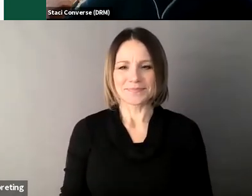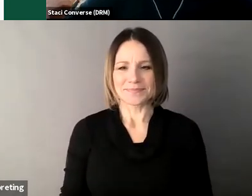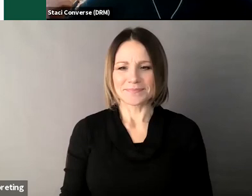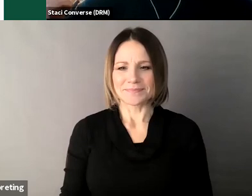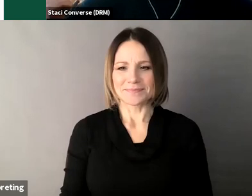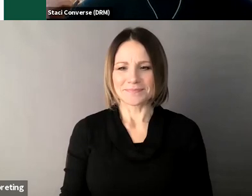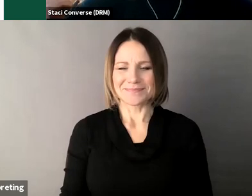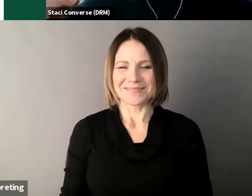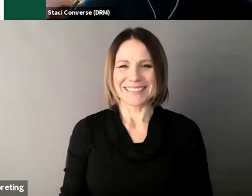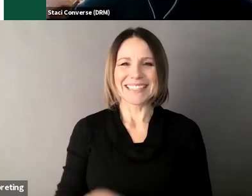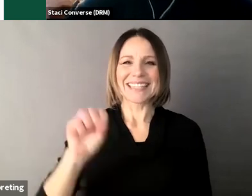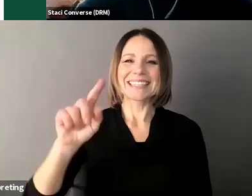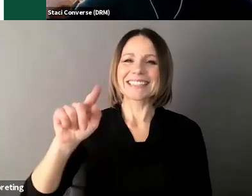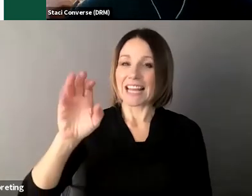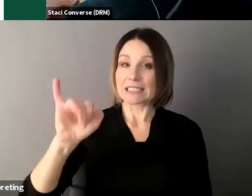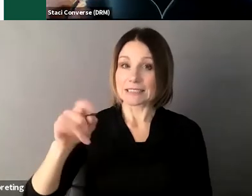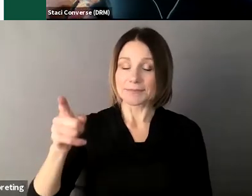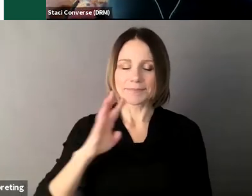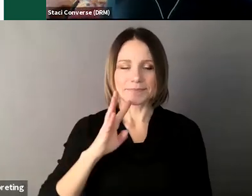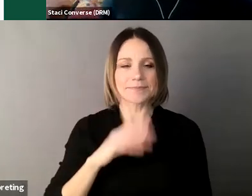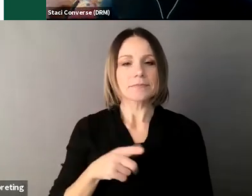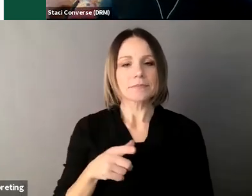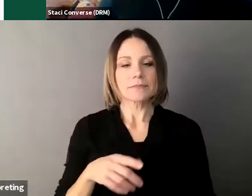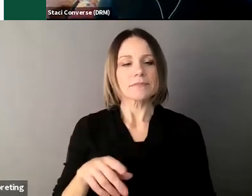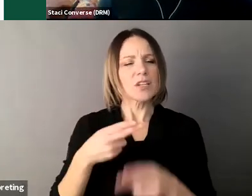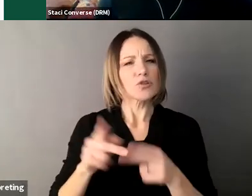sorry um and a short-term order is a protective arrangement